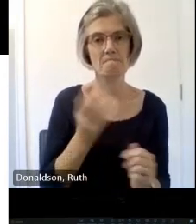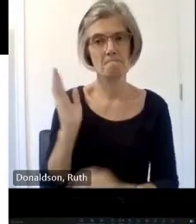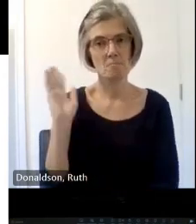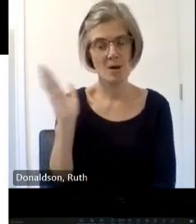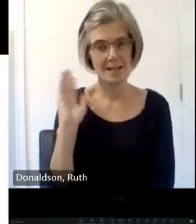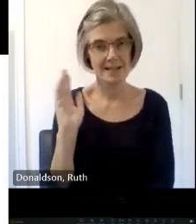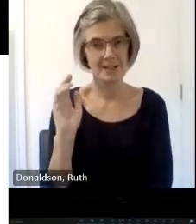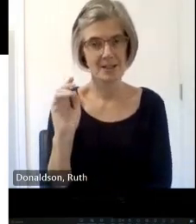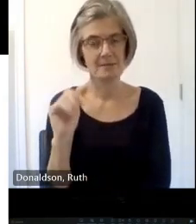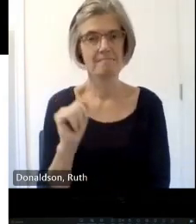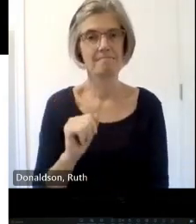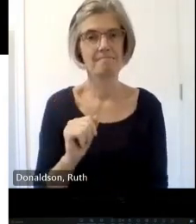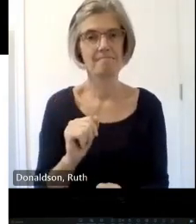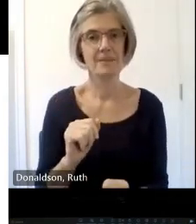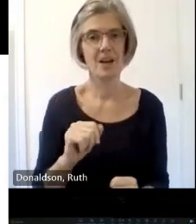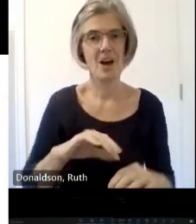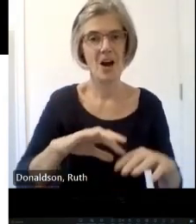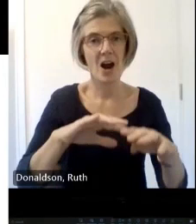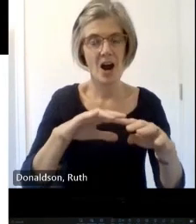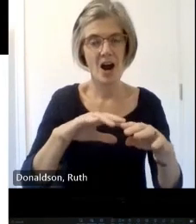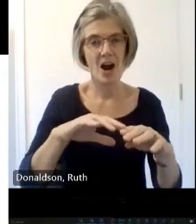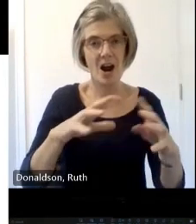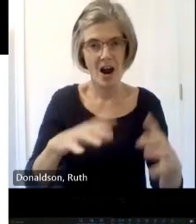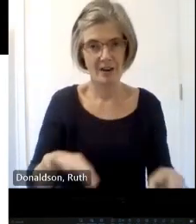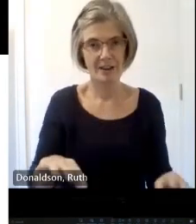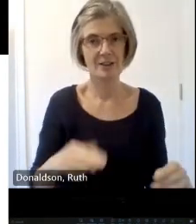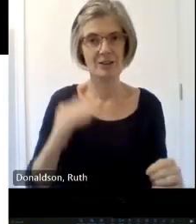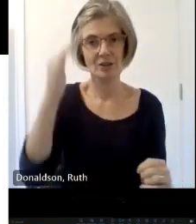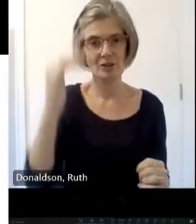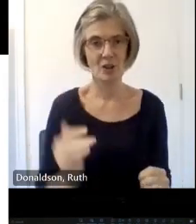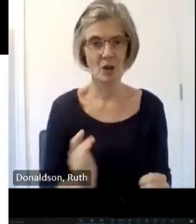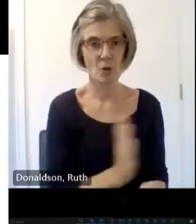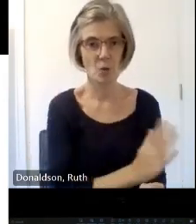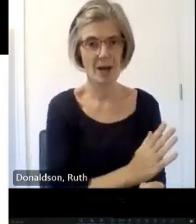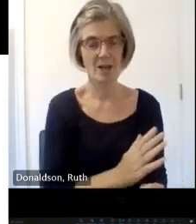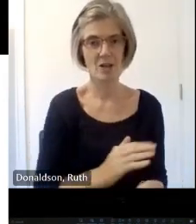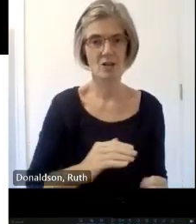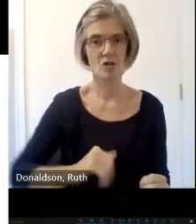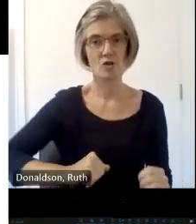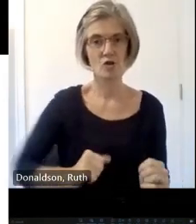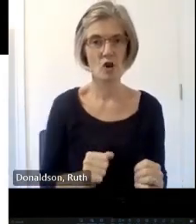Southwest Scottish Highlands his lifelong passion for Scotland's built Heritage developed during